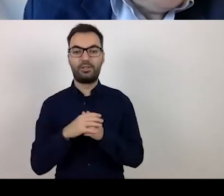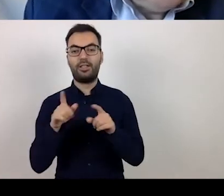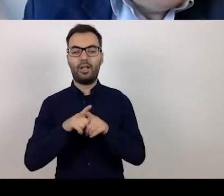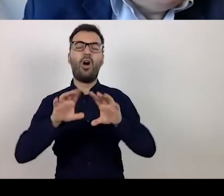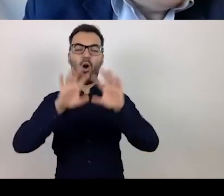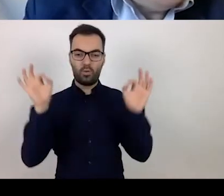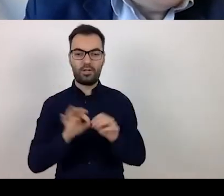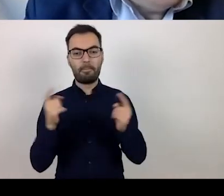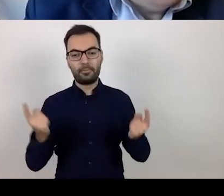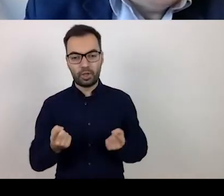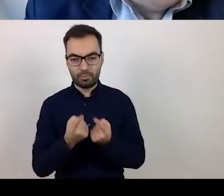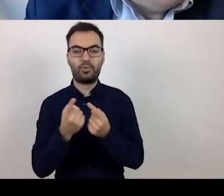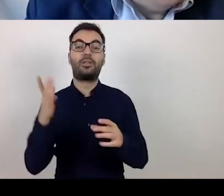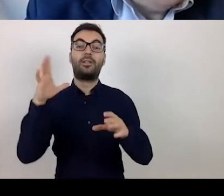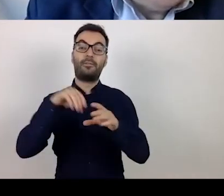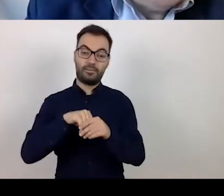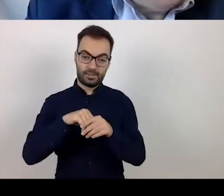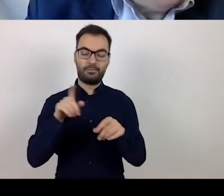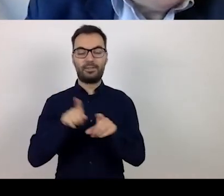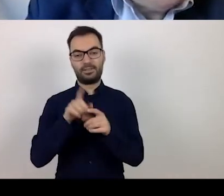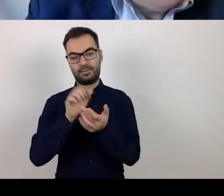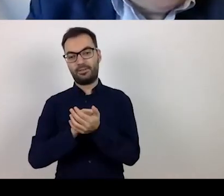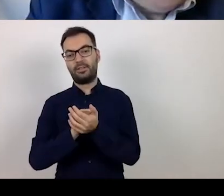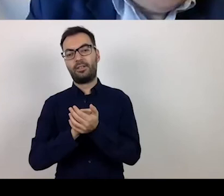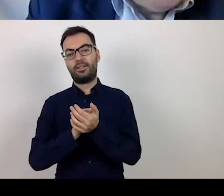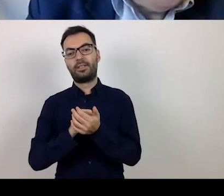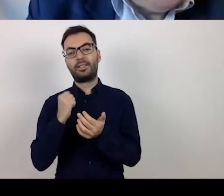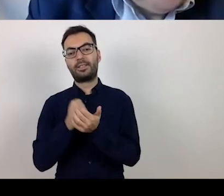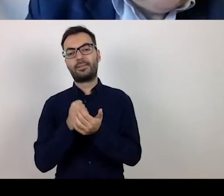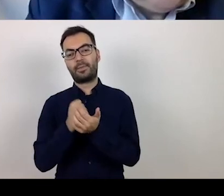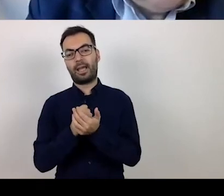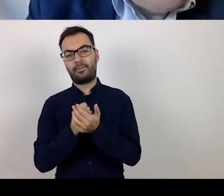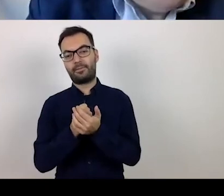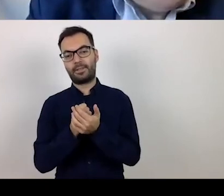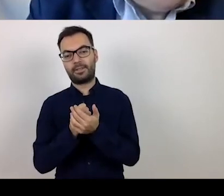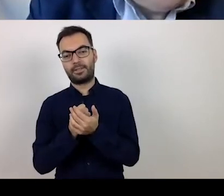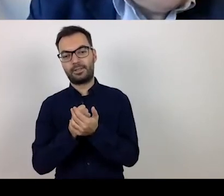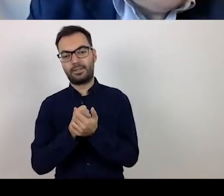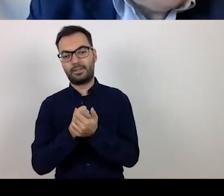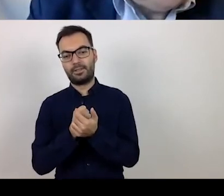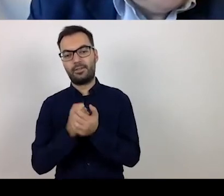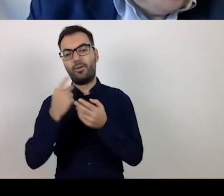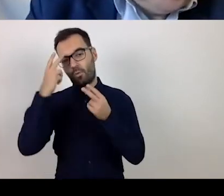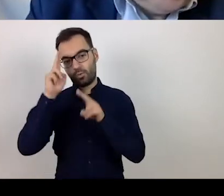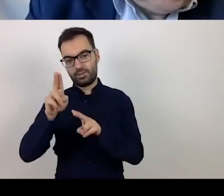Including matters directly related to the eligibility of expenditure.